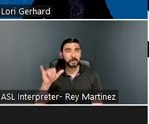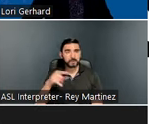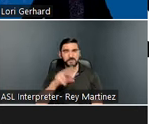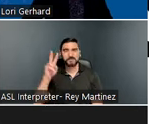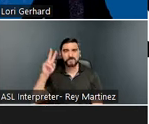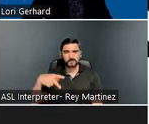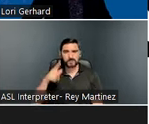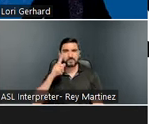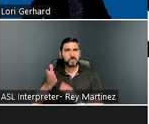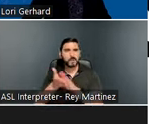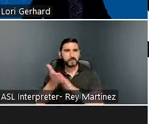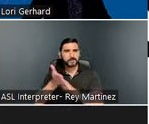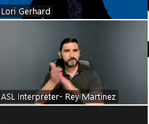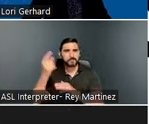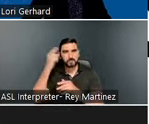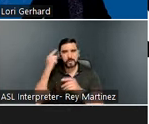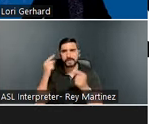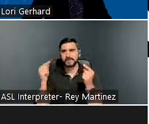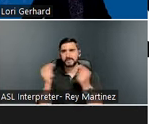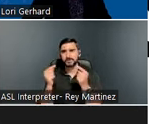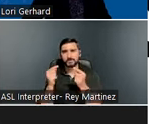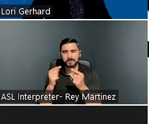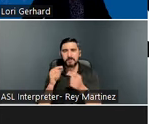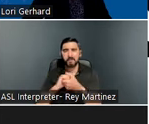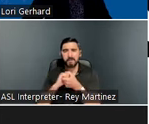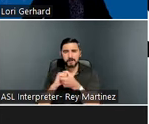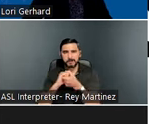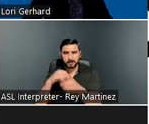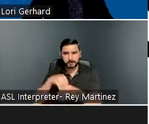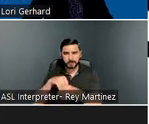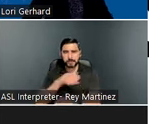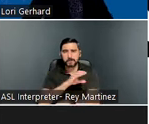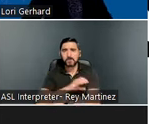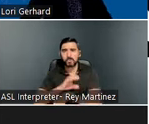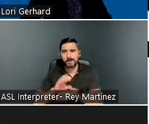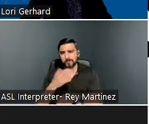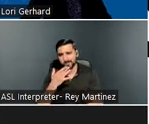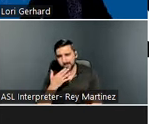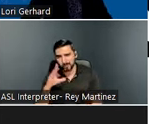Each of them has a unique experience and insights to share. Now, it is my distinct